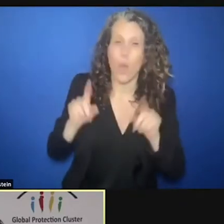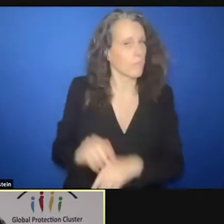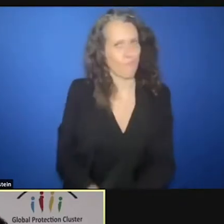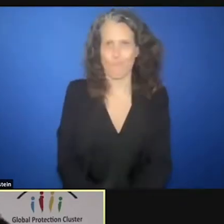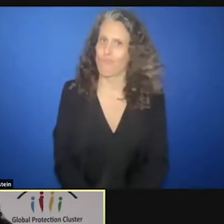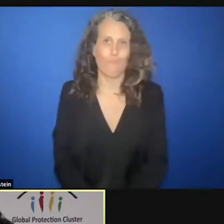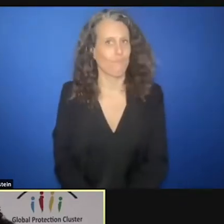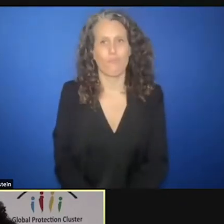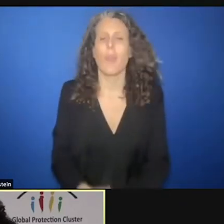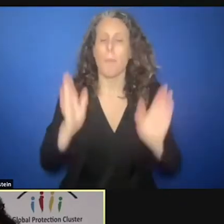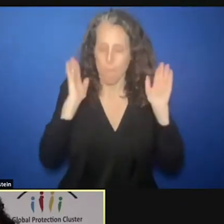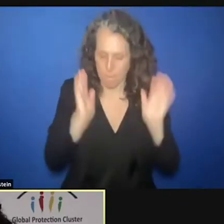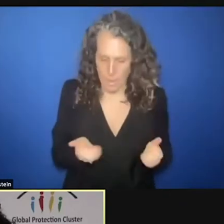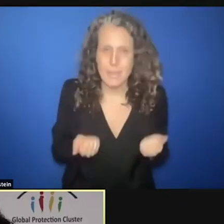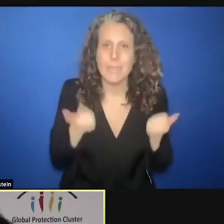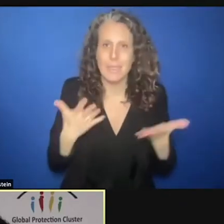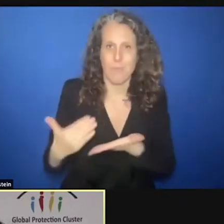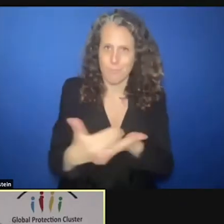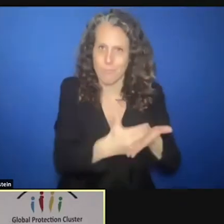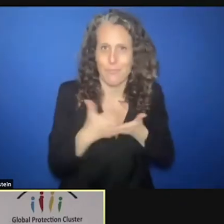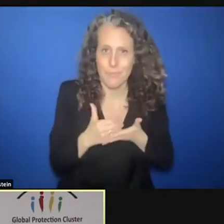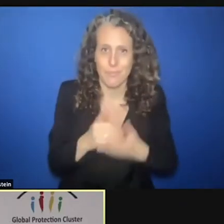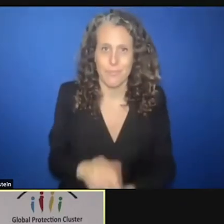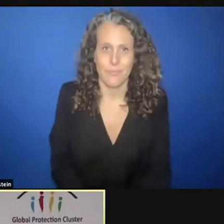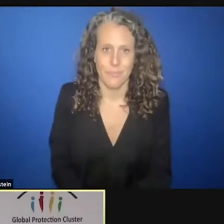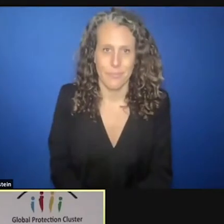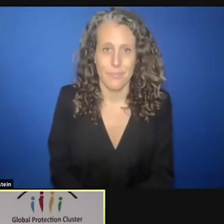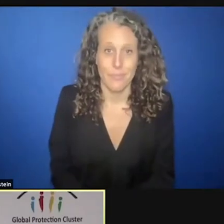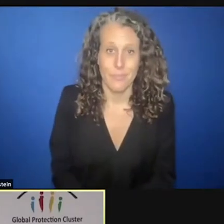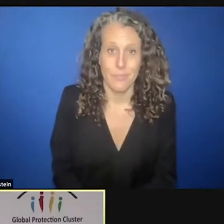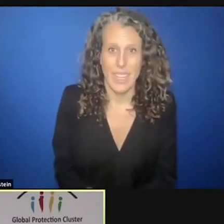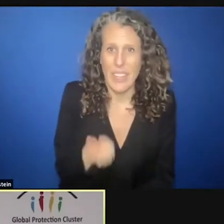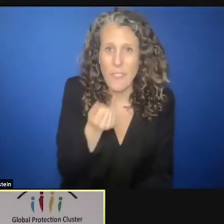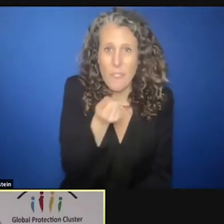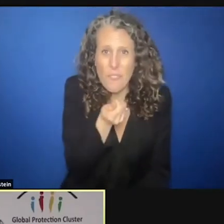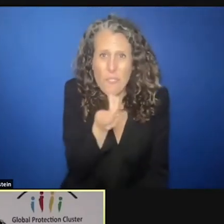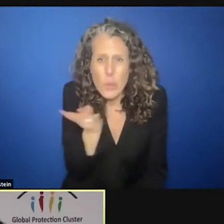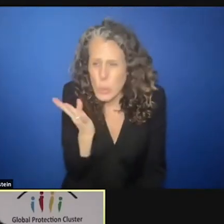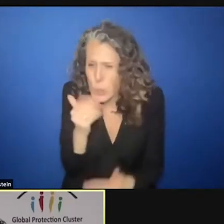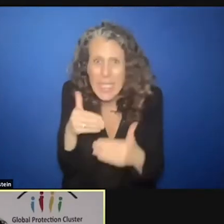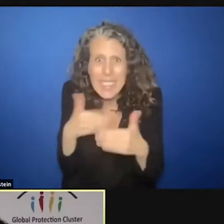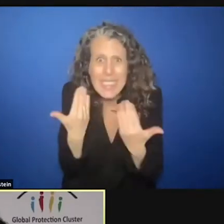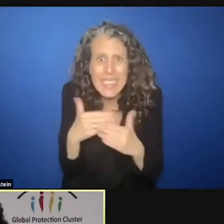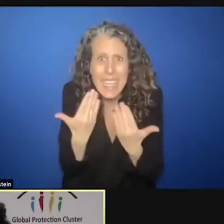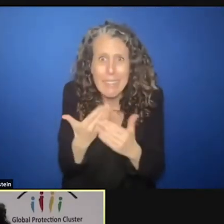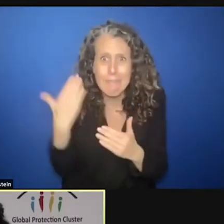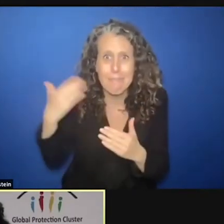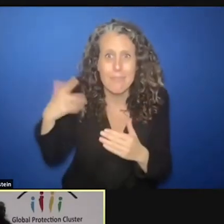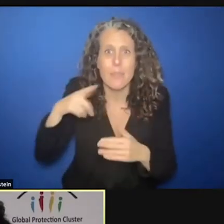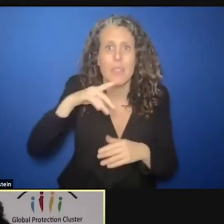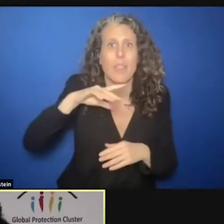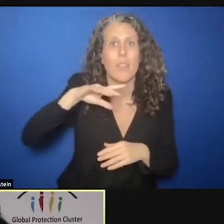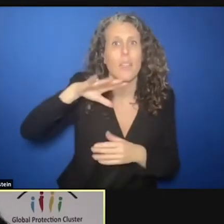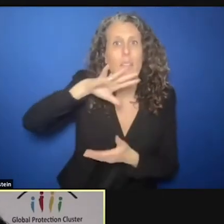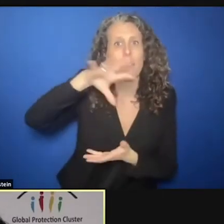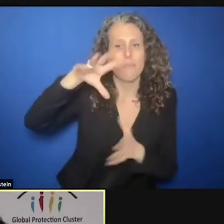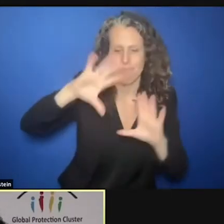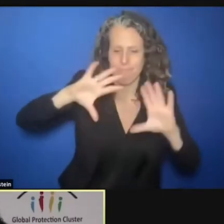what was no accident for this year, just few days ago the central emergency response fund adopted